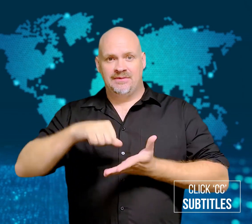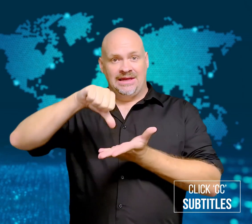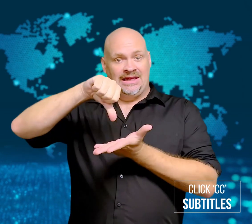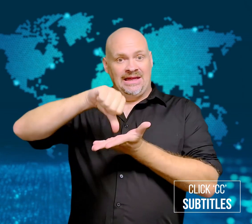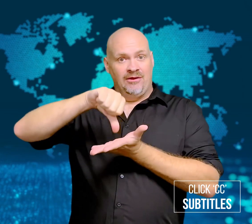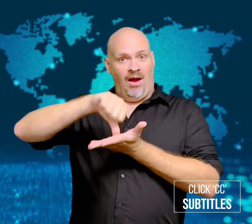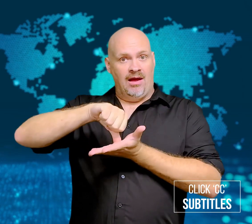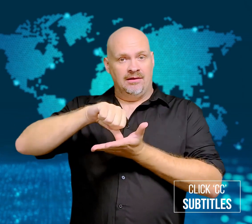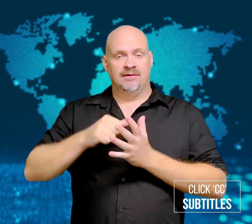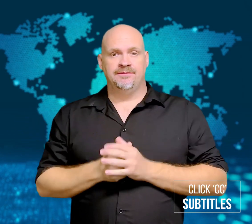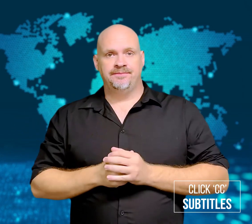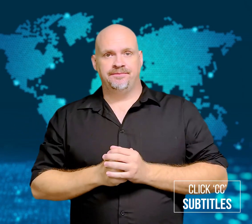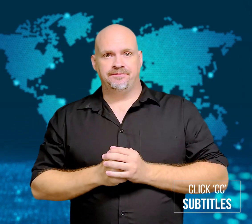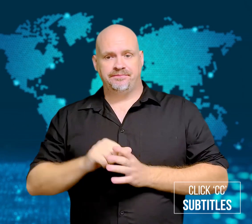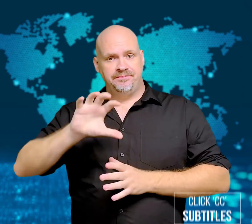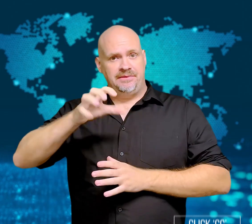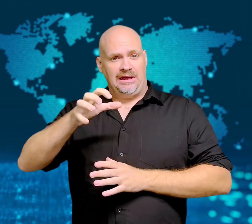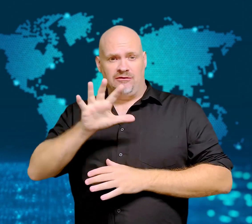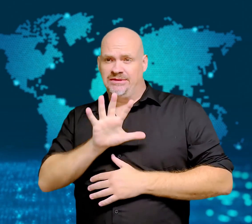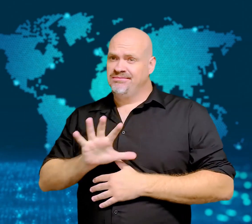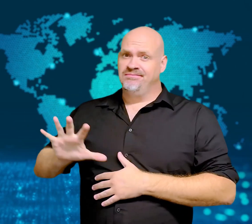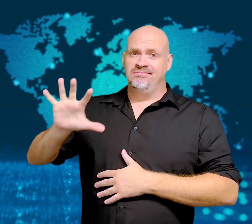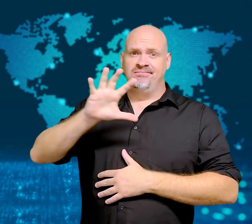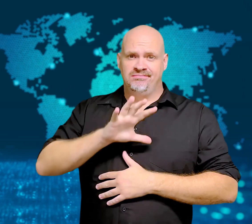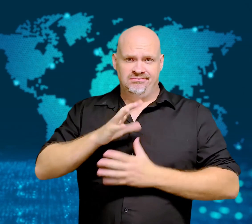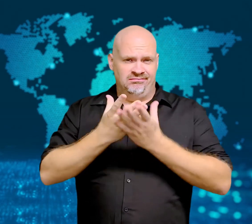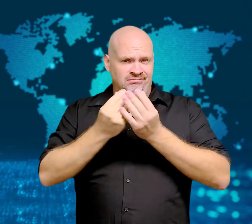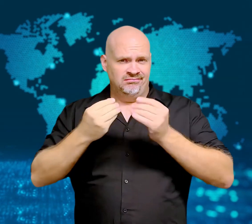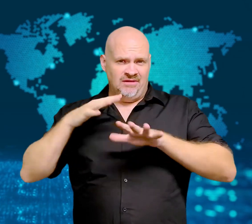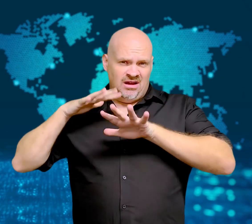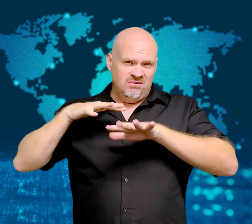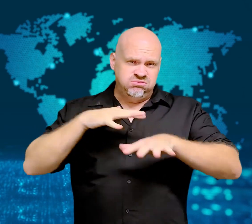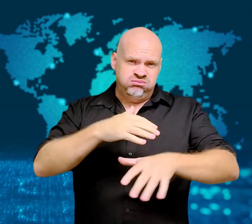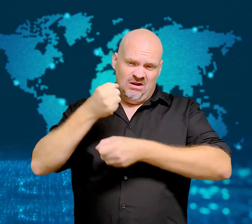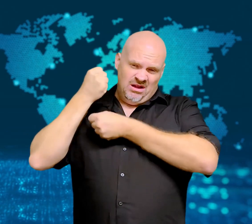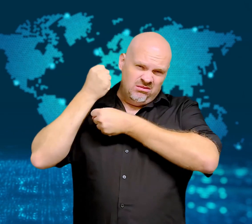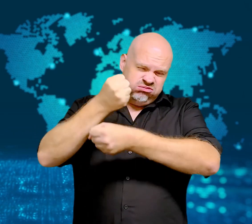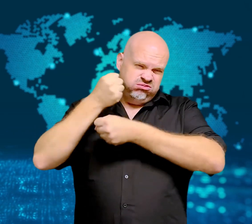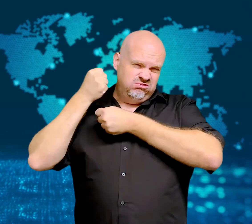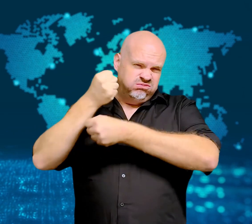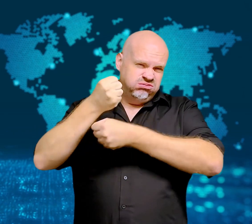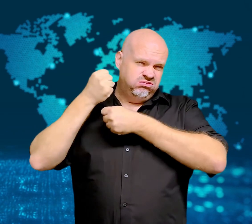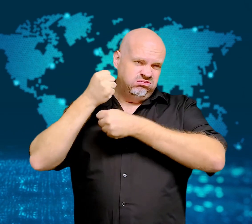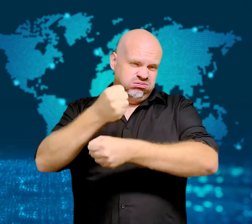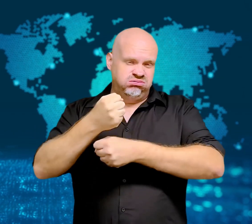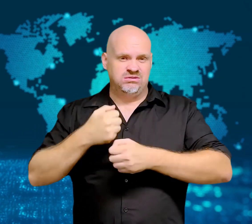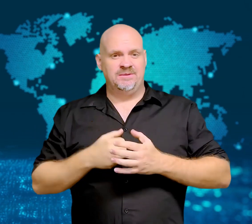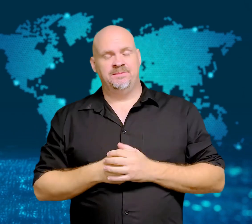Country-wide protests